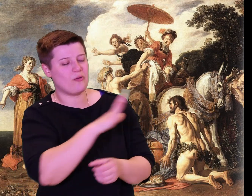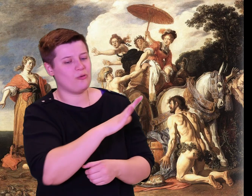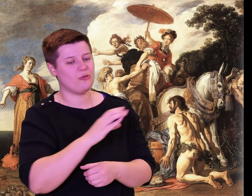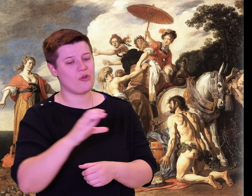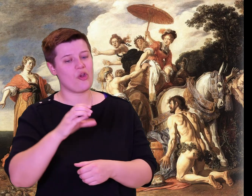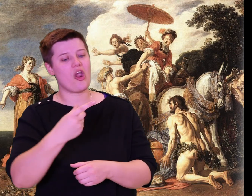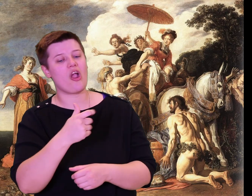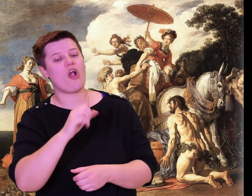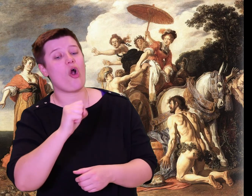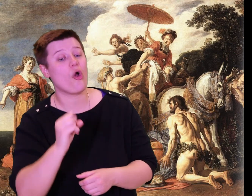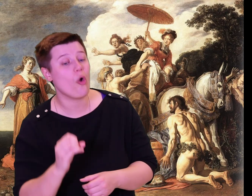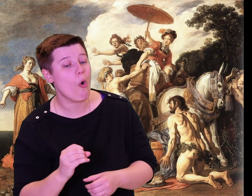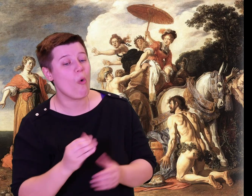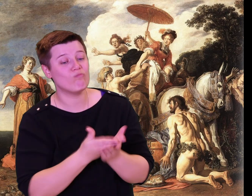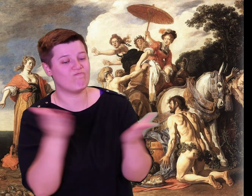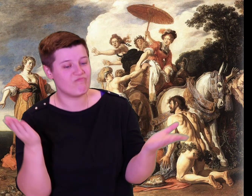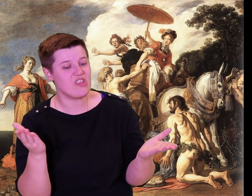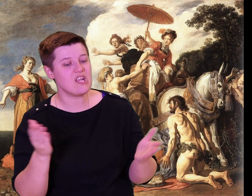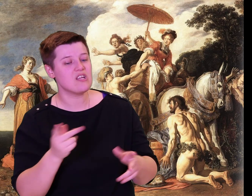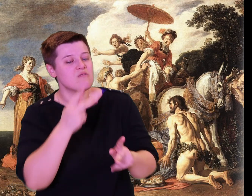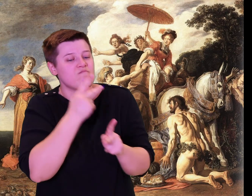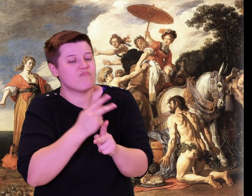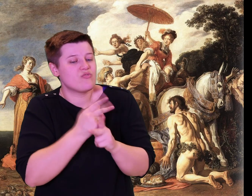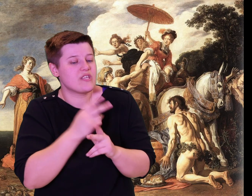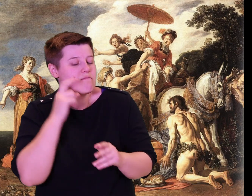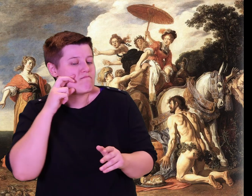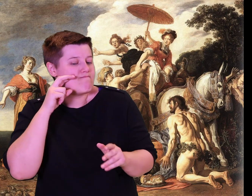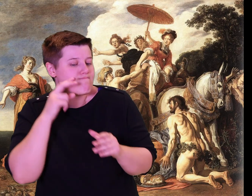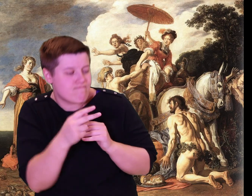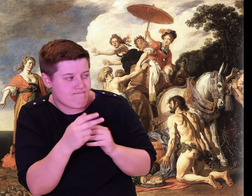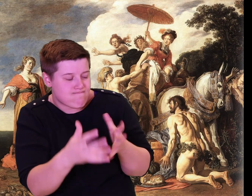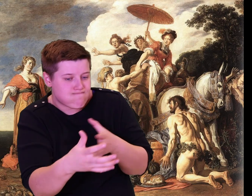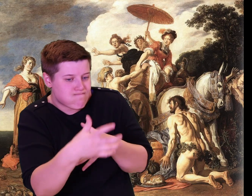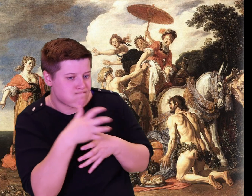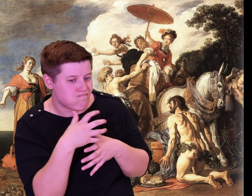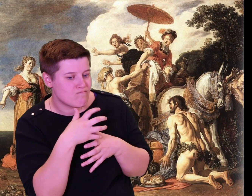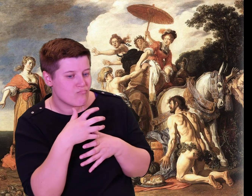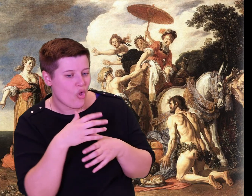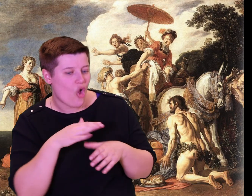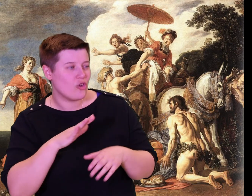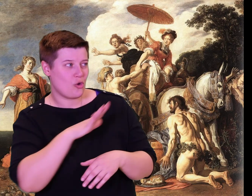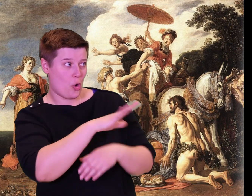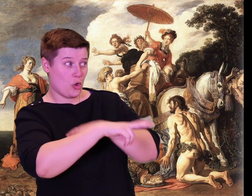about your freight and cargo, keeping close watch on your ill-gotten gains.